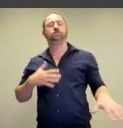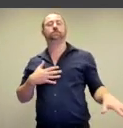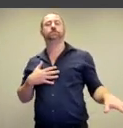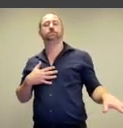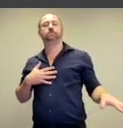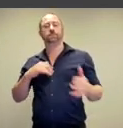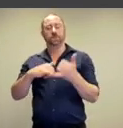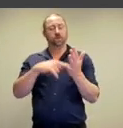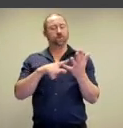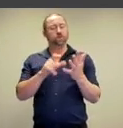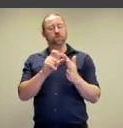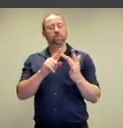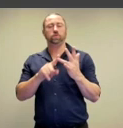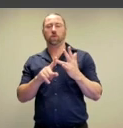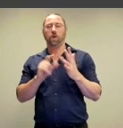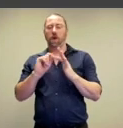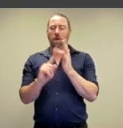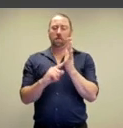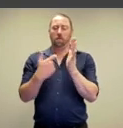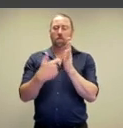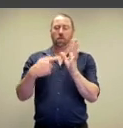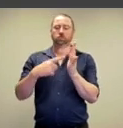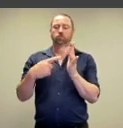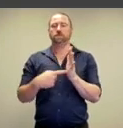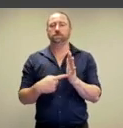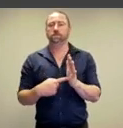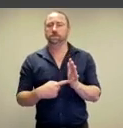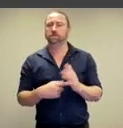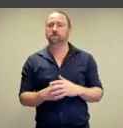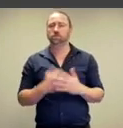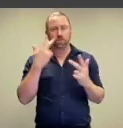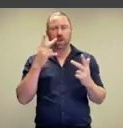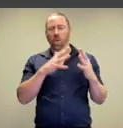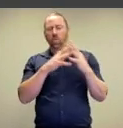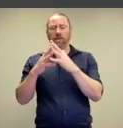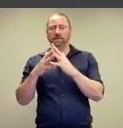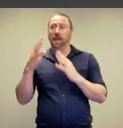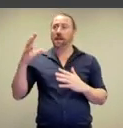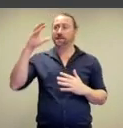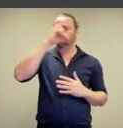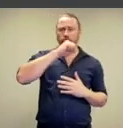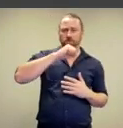ethnographic studio portraiture